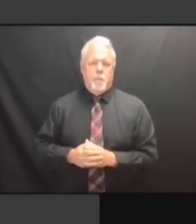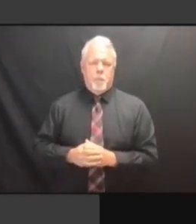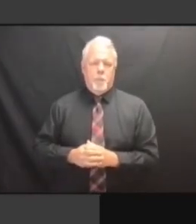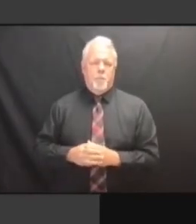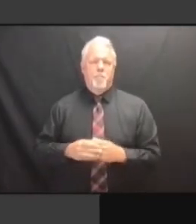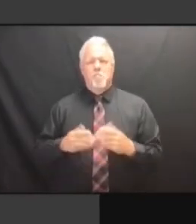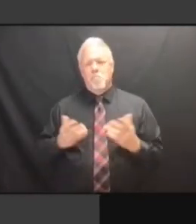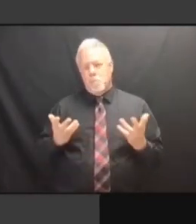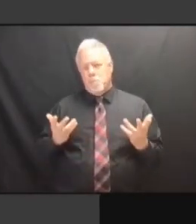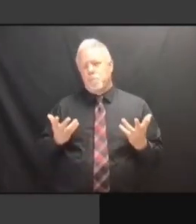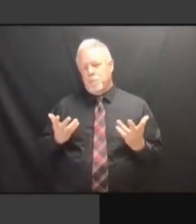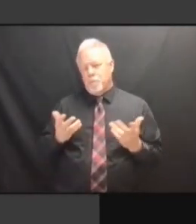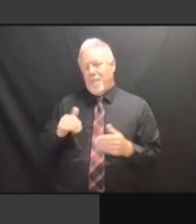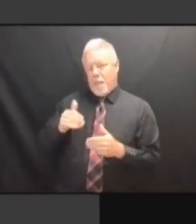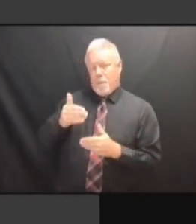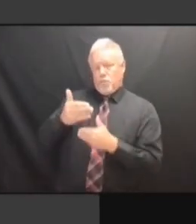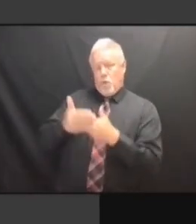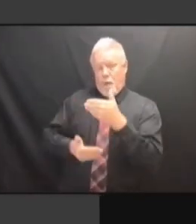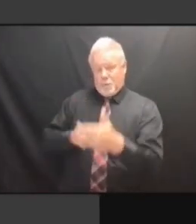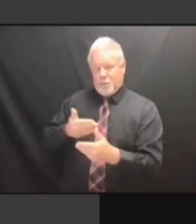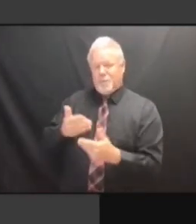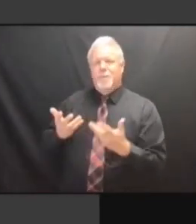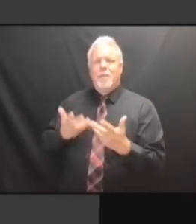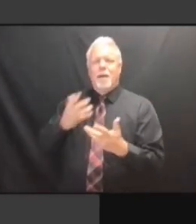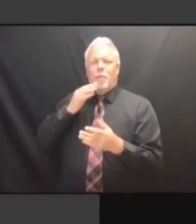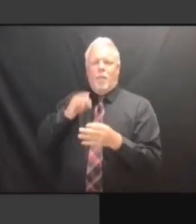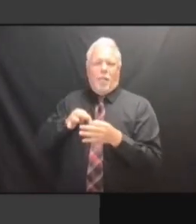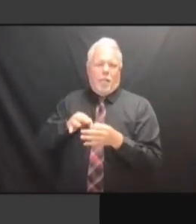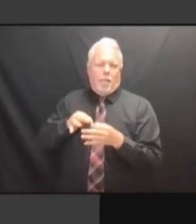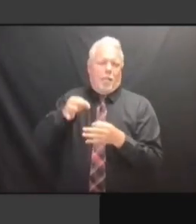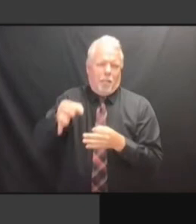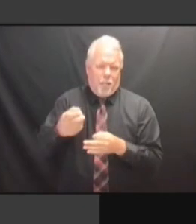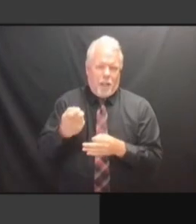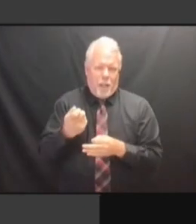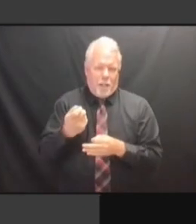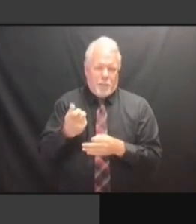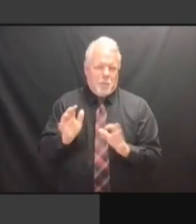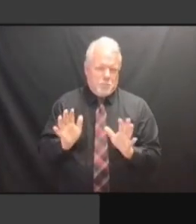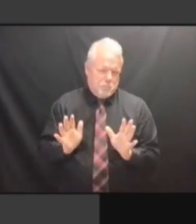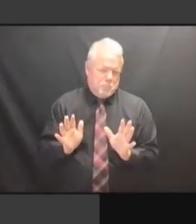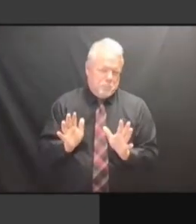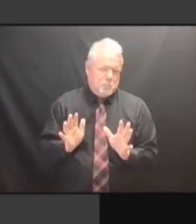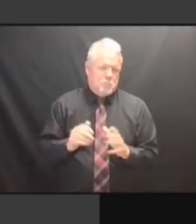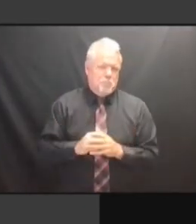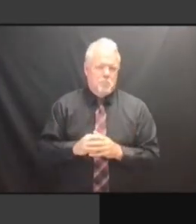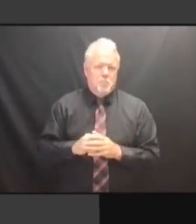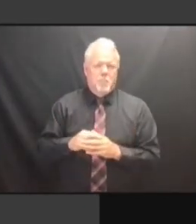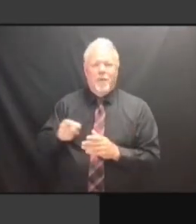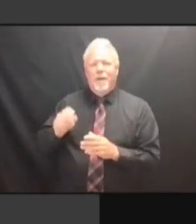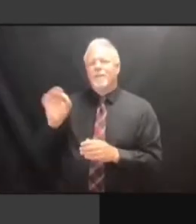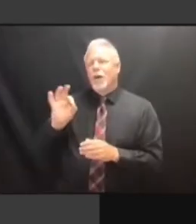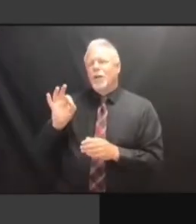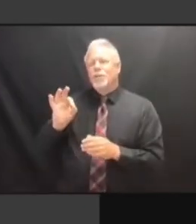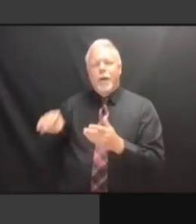ORDERING PROCESS. >> IT'S A BUSY ORDERING PROCESS. >> IT'S A BUSY YEAR. IT'S A BUSY YEAR. IT'S A BUSY YEAR. >> IT'S A BUSY YEAR. >> AND IT'S A BUSY YEAR. >> AND IT IT'S A BUSY YEAR. >> AND IT GOES IT'S A BUSY YEAR. >> AND IT GOES INTO IT'S A BUSY YEAR. >> AND IT GOES INTO A IT'S A BUSY YEAR. >> AND IT GOES INTO A BUSY IT'S A BUSY YEAR. >> AND IT GOES INTO A BUSY YEAR. AND IT GOES INTO A BUSY YEAR. AND IT GOES INTO A BUSY YEAR. THAT'S AND IT GOES INTO A BUSY YEAR. THAT'S SOMETHING AND IT GOES INTO A BUSY YEAR. THAT'S SOMETHING WE AND IT GOES INTO A BUSY YEAR. THAT'S SOMETHING WE LAID AND IT GOES INTO A BUSY YEAR. THAT'S SOMETHING WE LAID OUT AND IT GOES INTO A BUSY YEAR. THAT'S SOMETHING WE LAID OUT TO THAT'S SOMETHING WE LAID OUT TO THAT'S SOMETHING WE LAID OUT TO OGS, THAT'S SOMETHING WE LAID OUT TO OGS, AND THAT'S SOMETHING WE LAID OUT TO OGS, AND SO THAT'S SOMETHING WE LAID OUT TO OGS, AND SO PRETTY